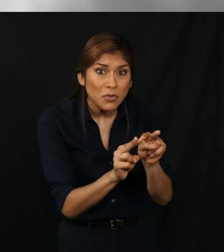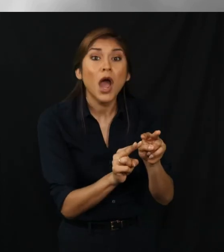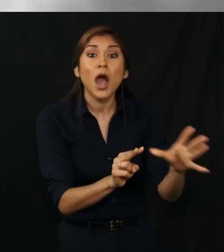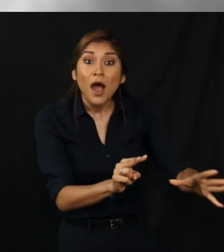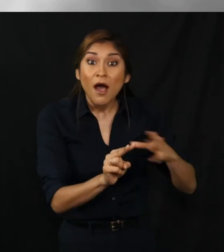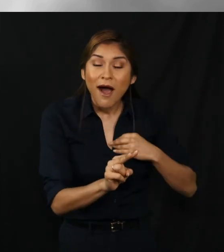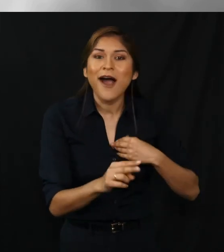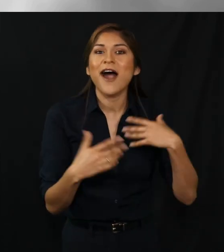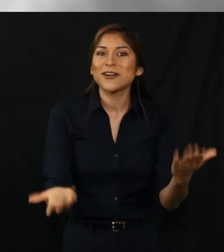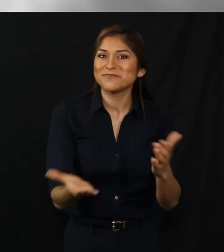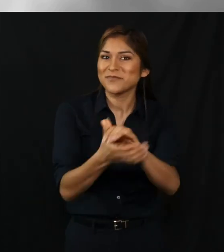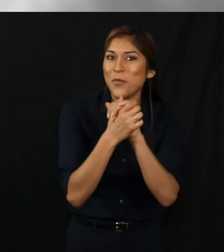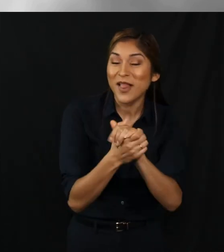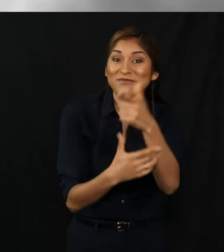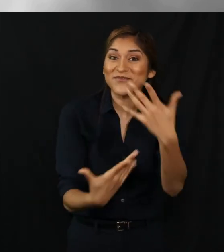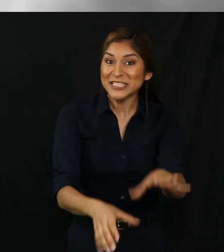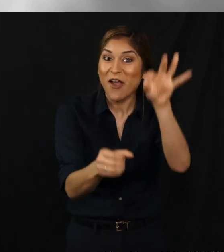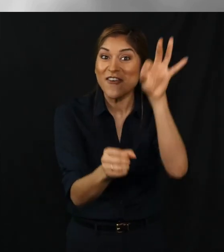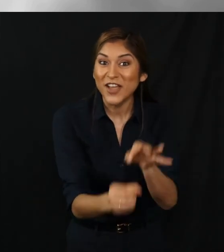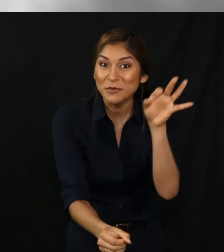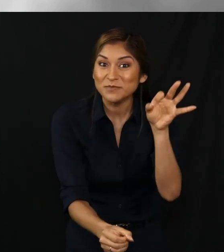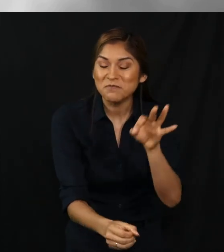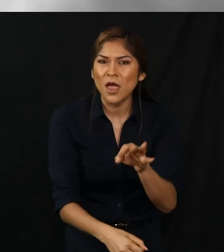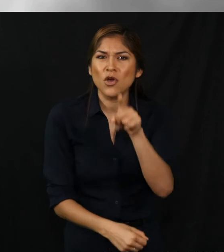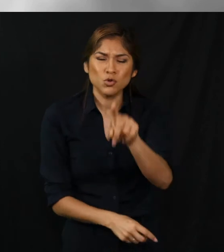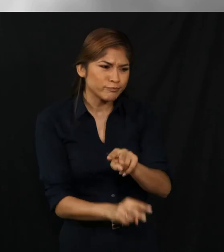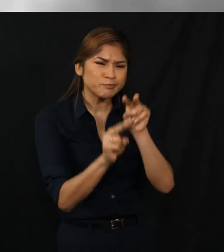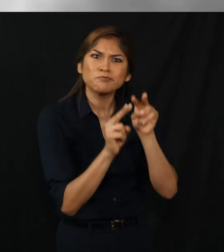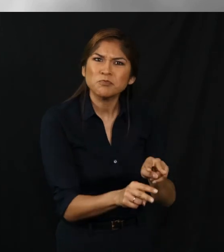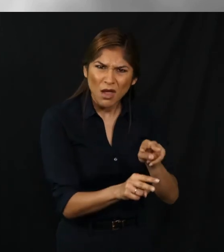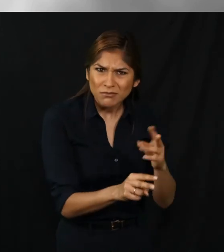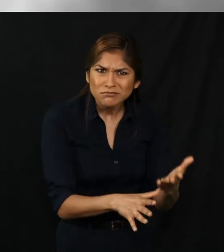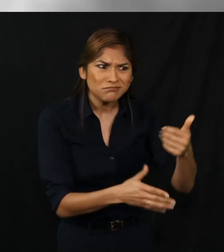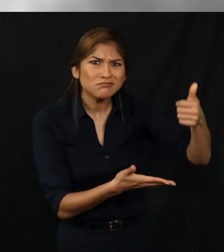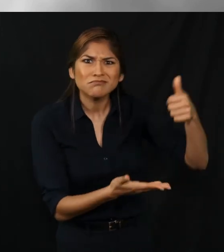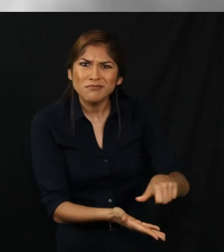If you see it was accepted congratulations you voted in your election!